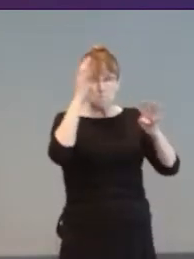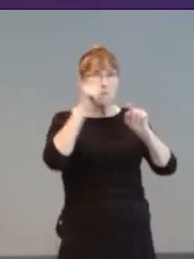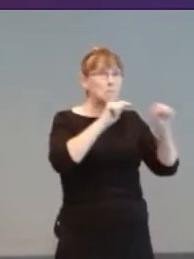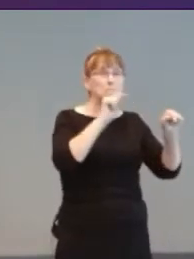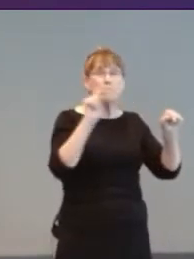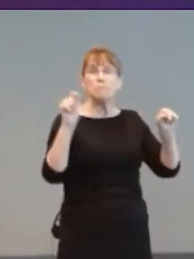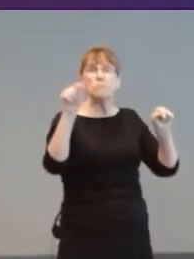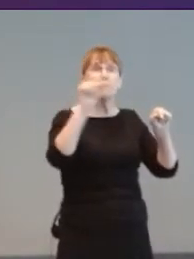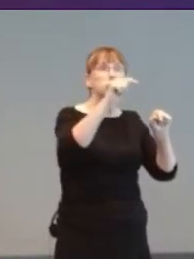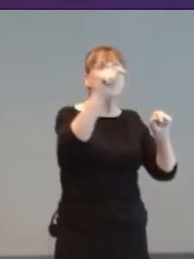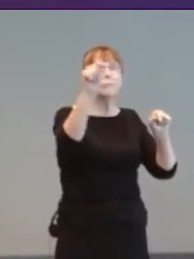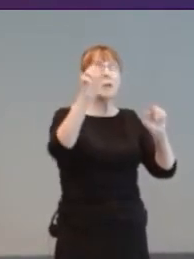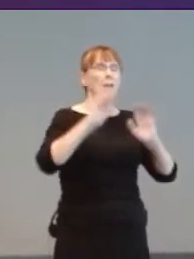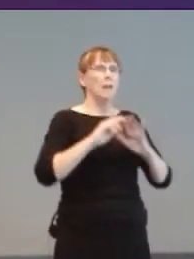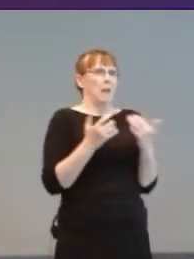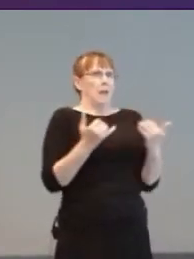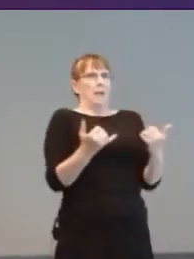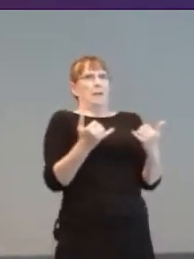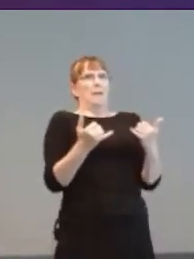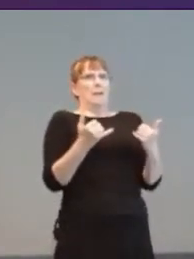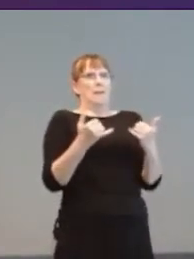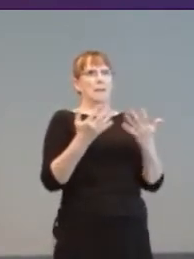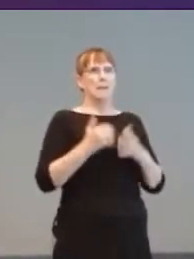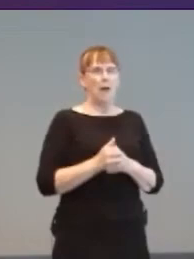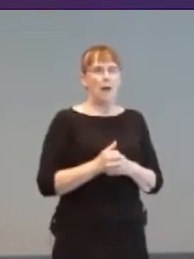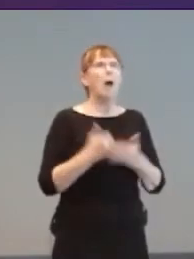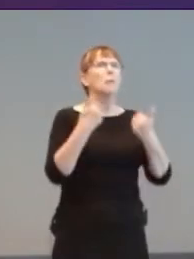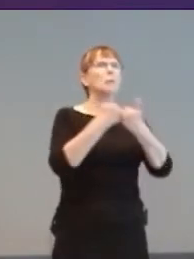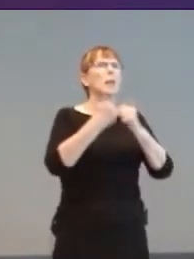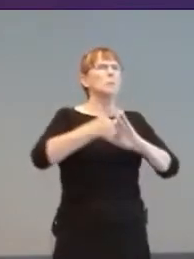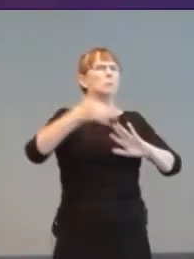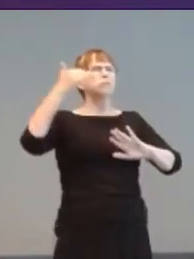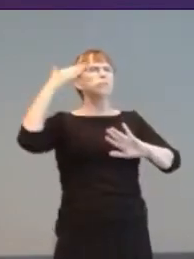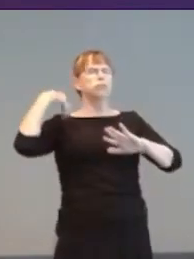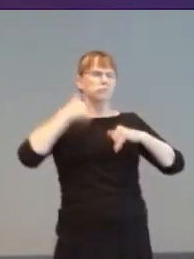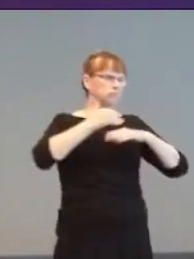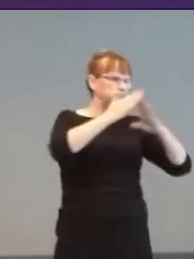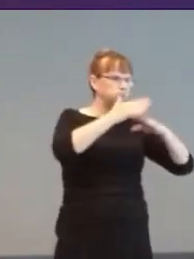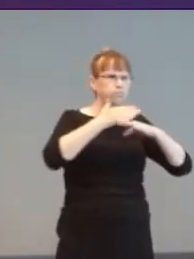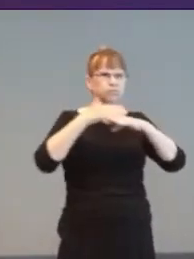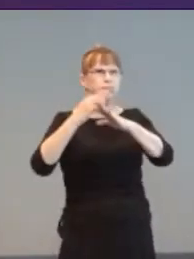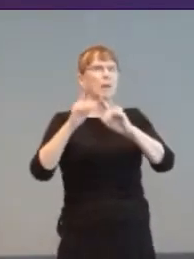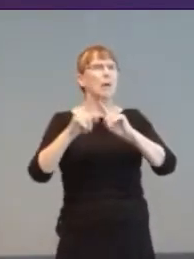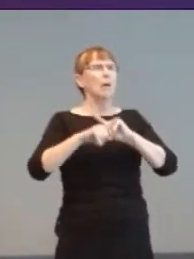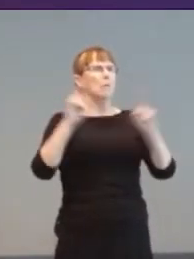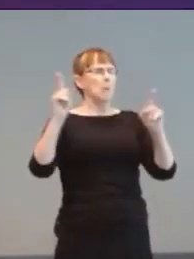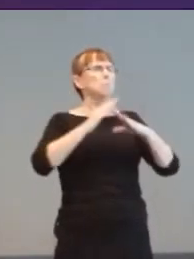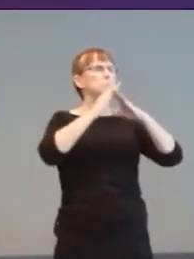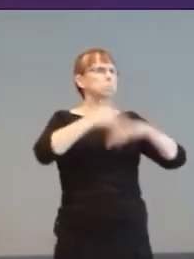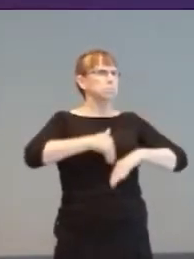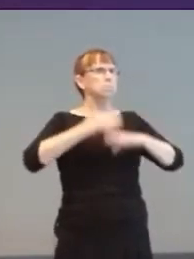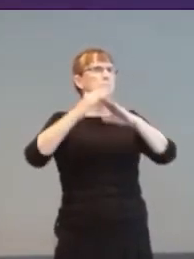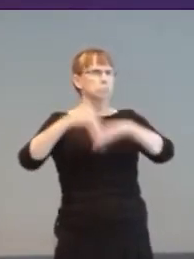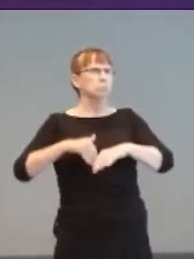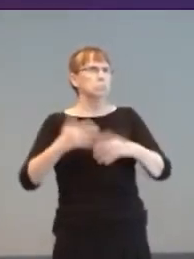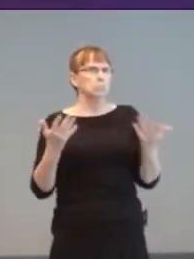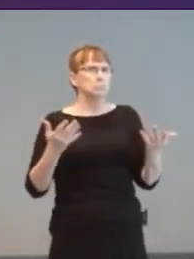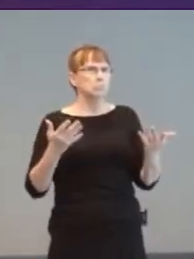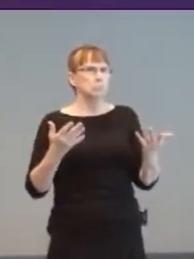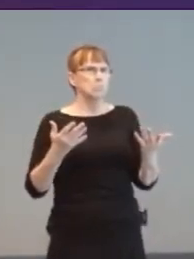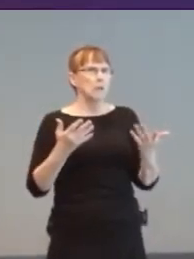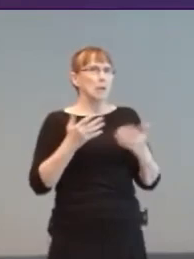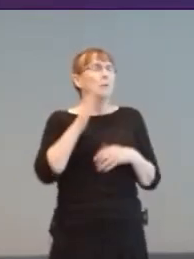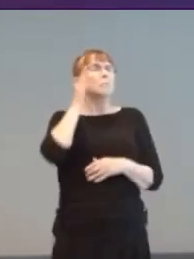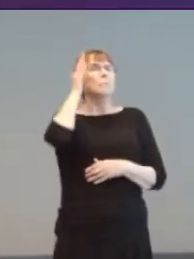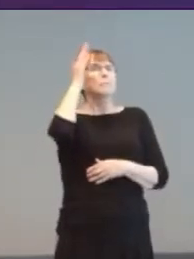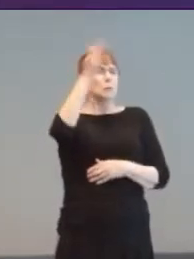today so full of barriers, will one day offer dizzying opportunities. Brain control too.